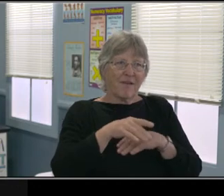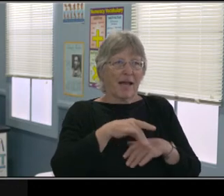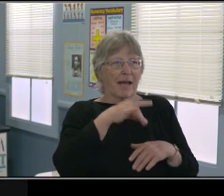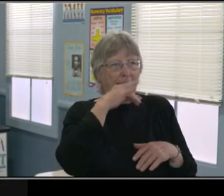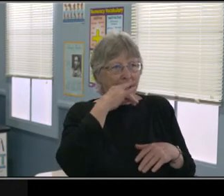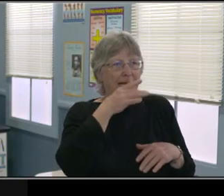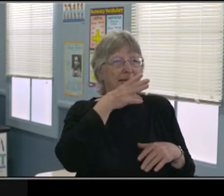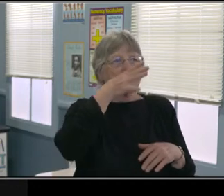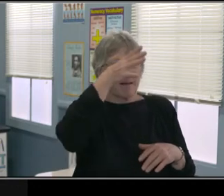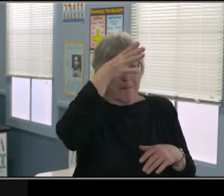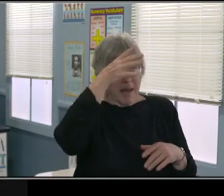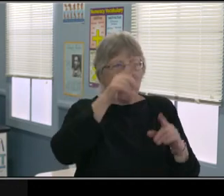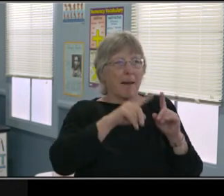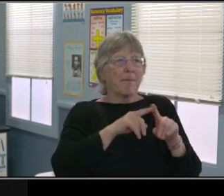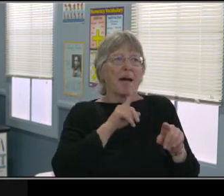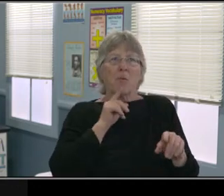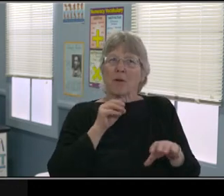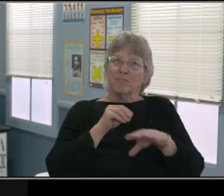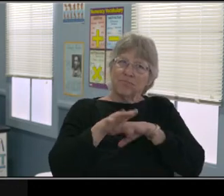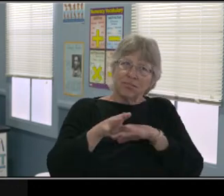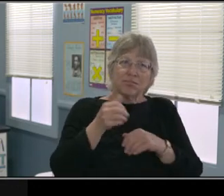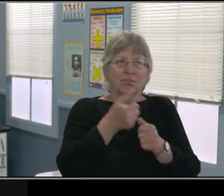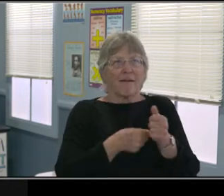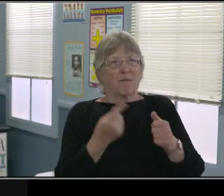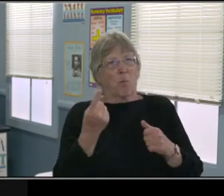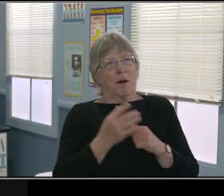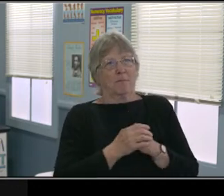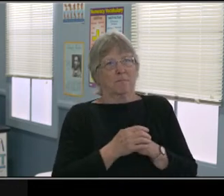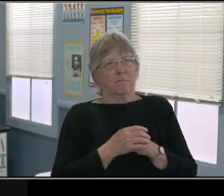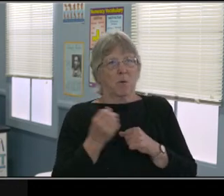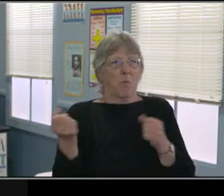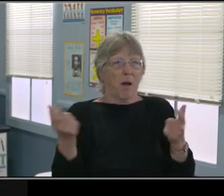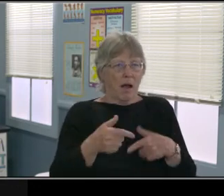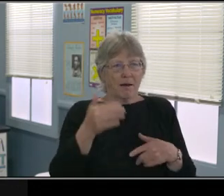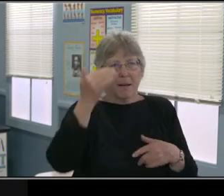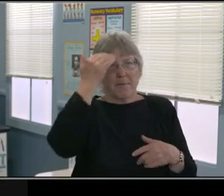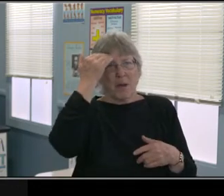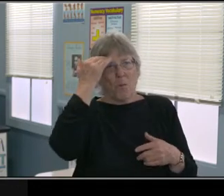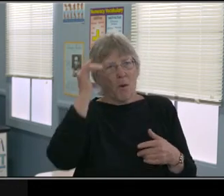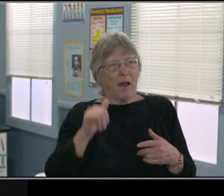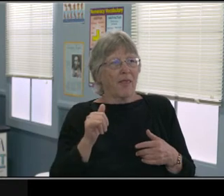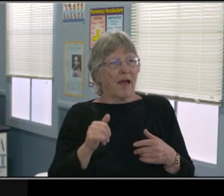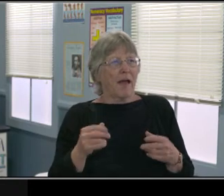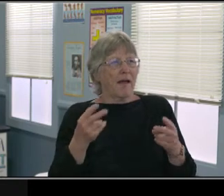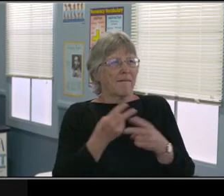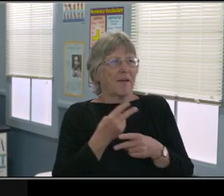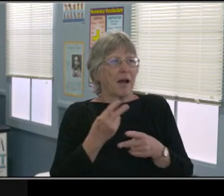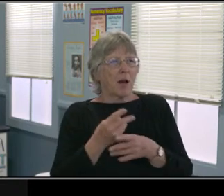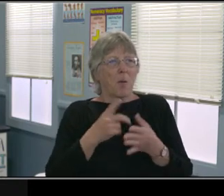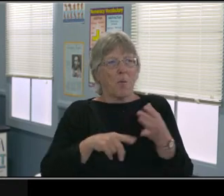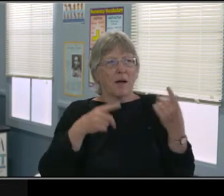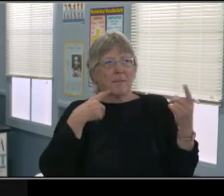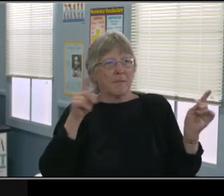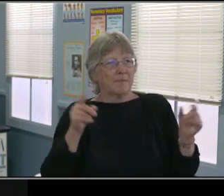and now they're supposed to do it every day, if we have some sort of training for that, I think it will go a long way.